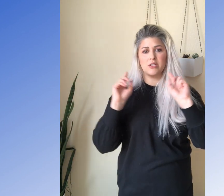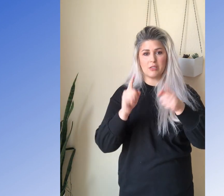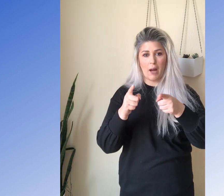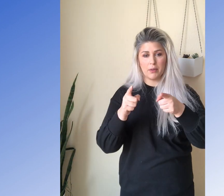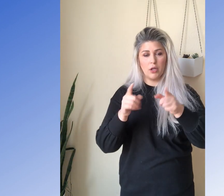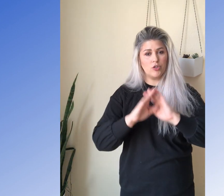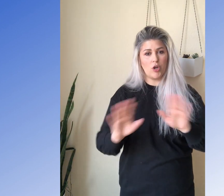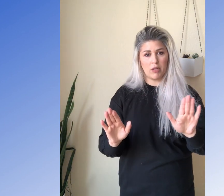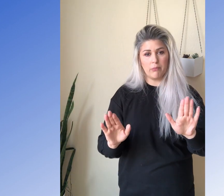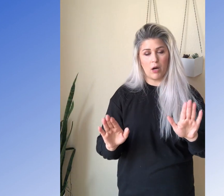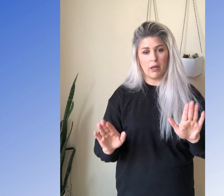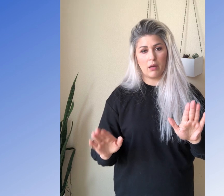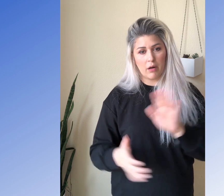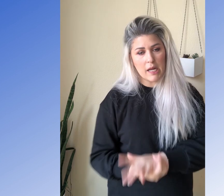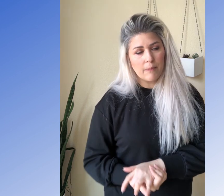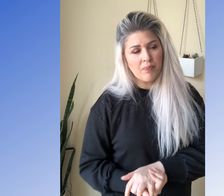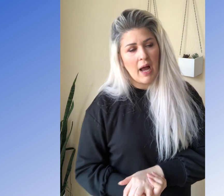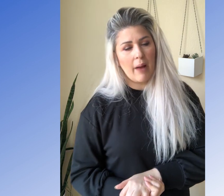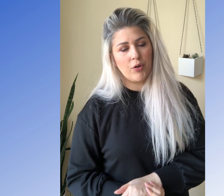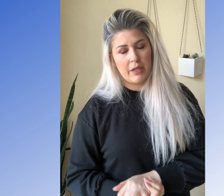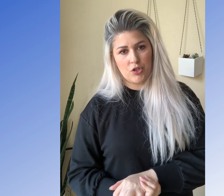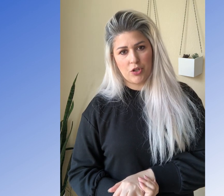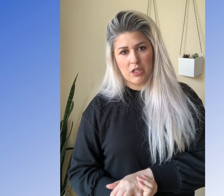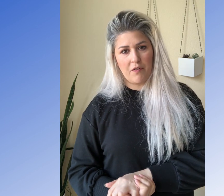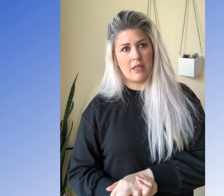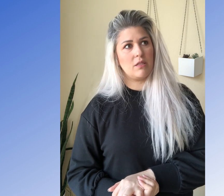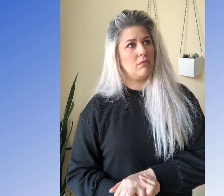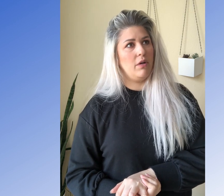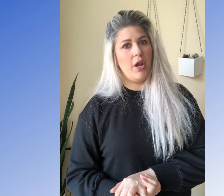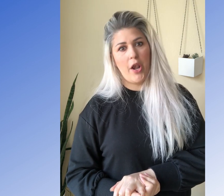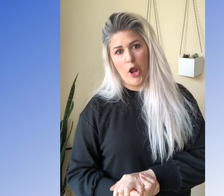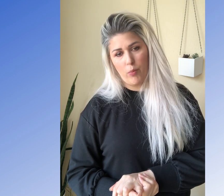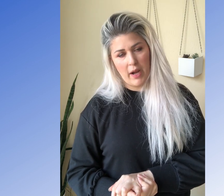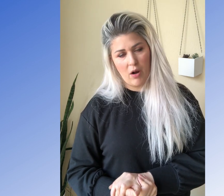stop. Don't keep going. Alright, you're injuring yourself and that's no bueno.